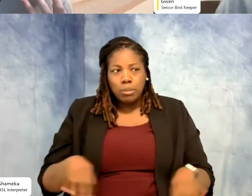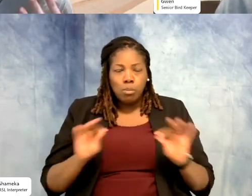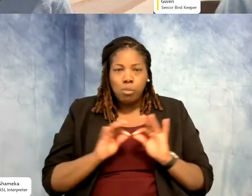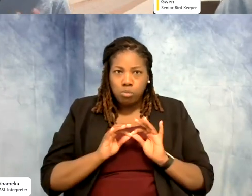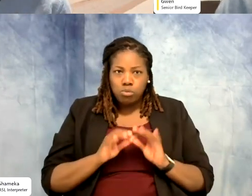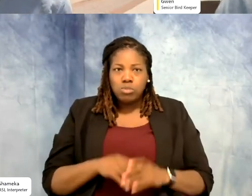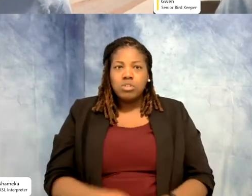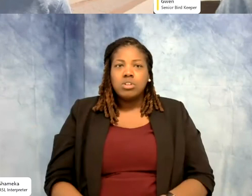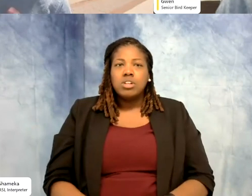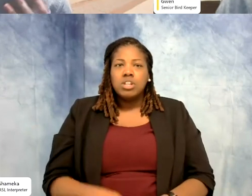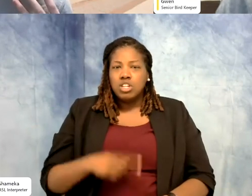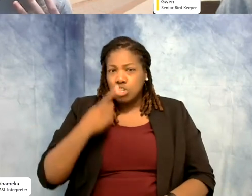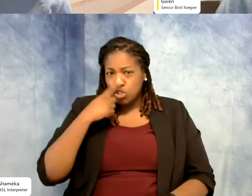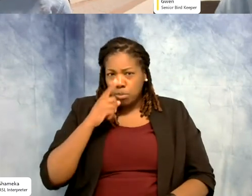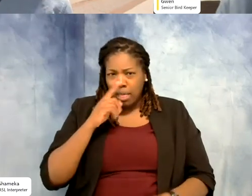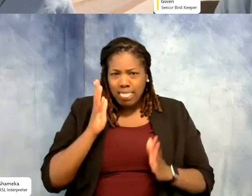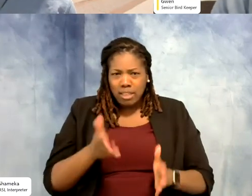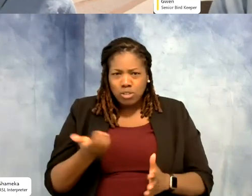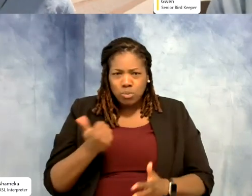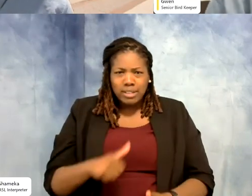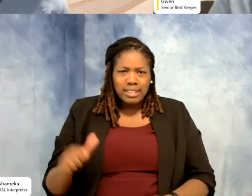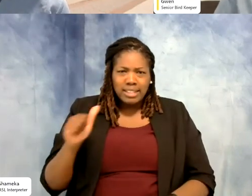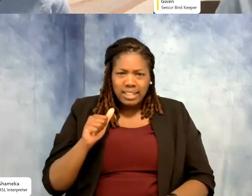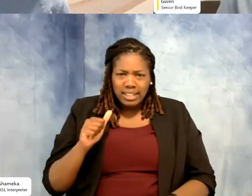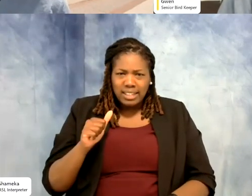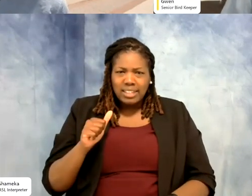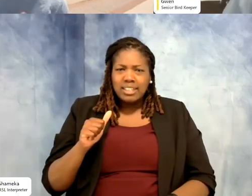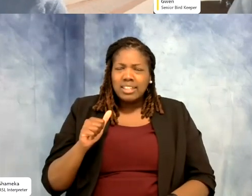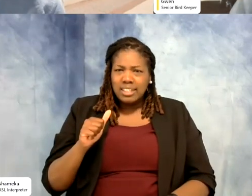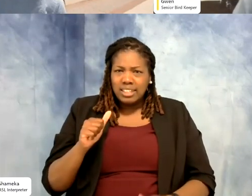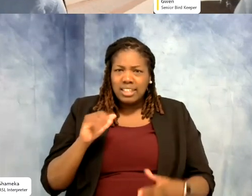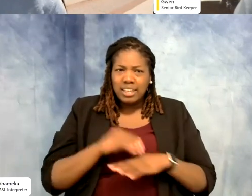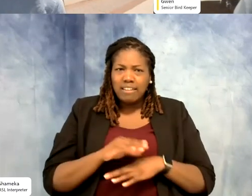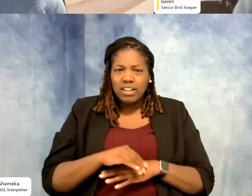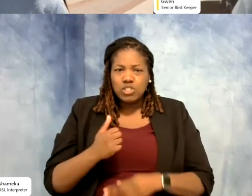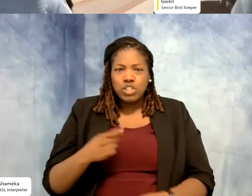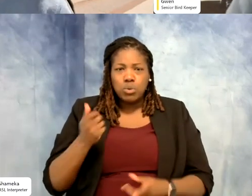Can you leave us with any final words of advice for anyone watching who might want to pursue